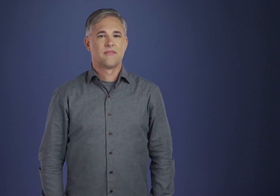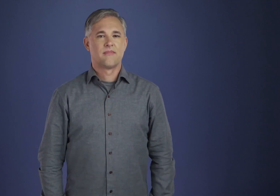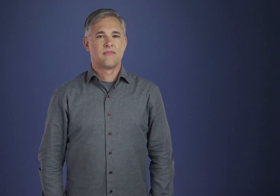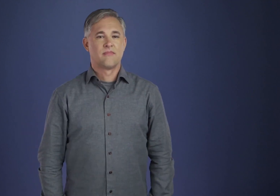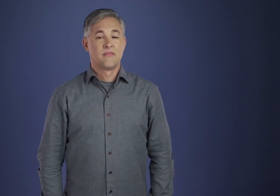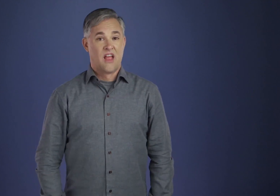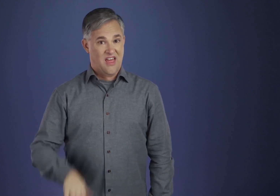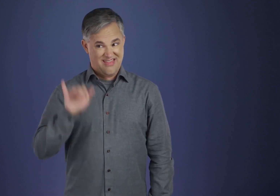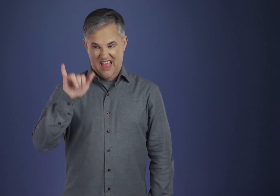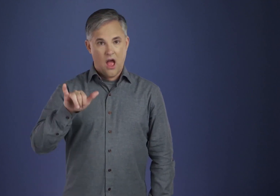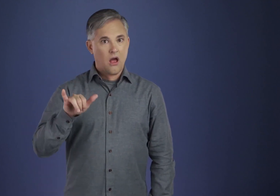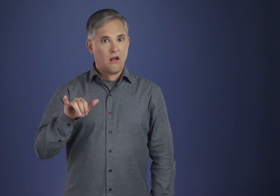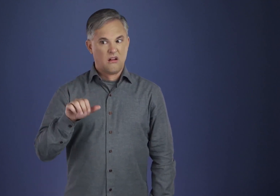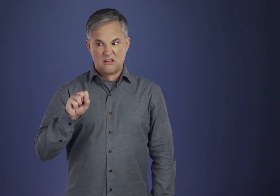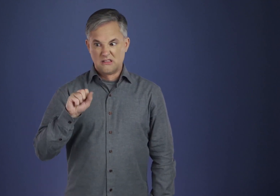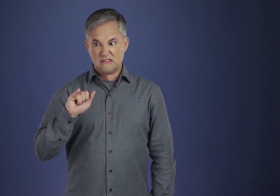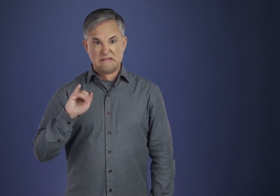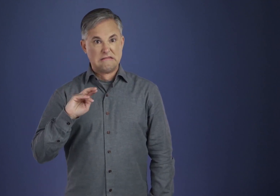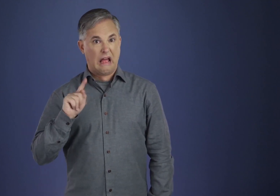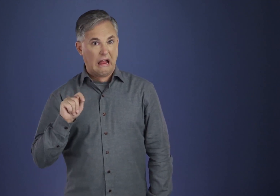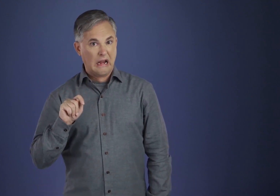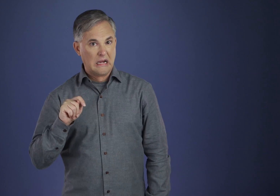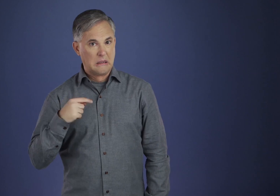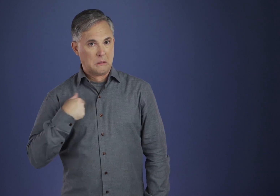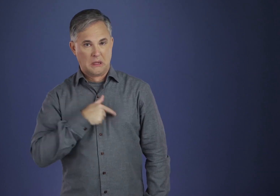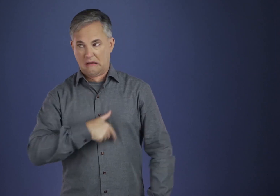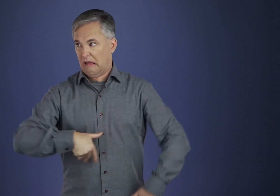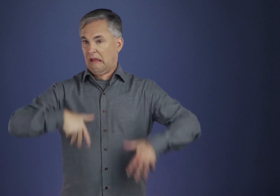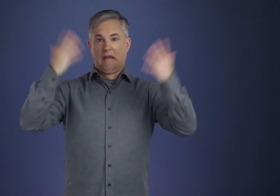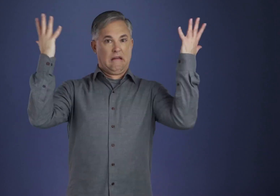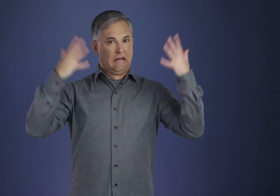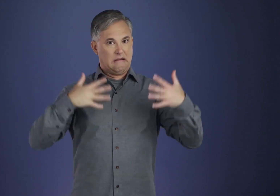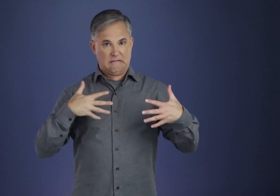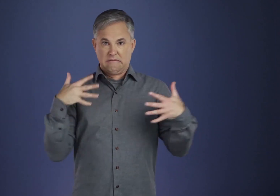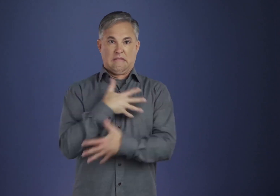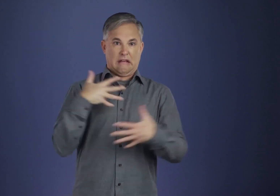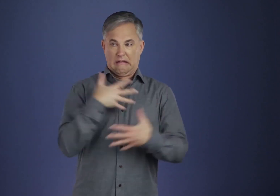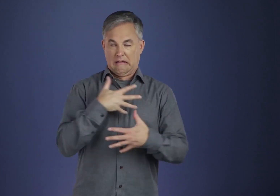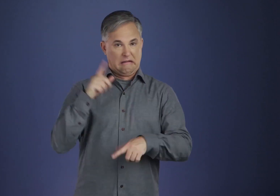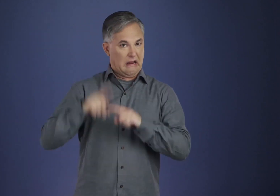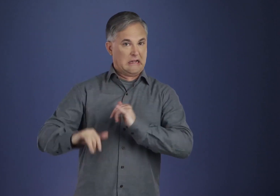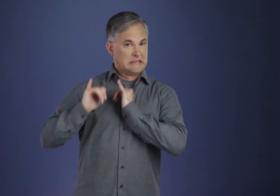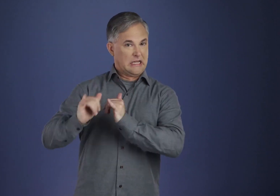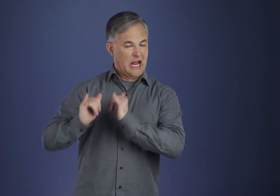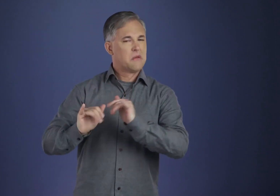We won't be biased or scared off by that fact, because although he was not an alcoholic